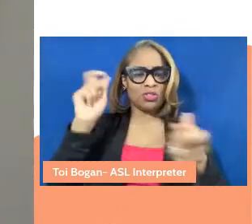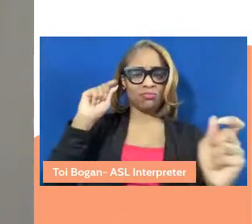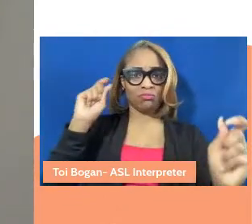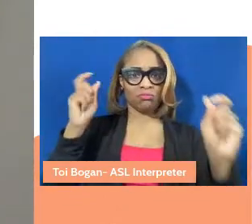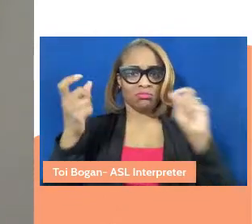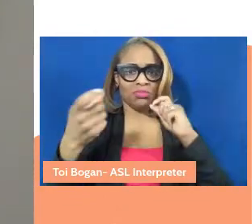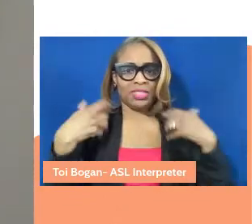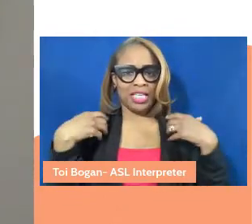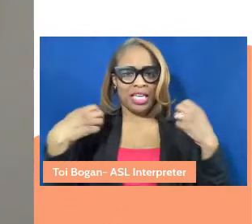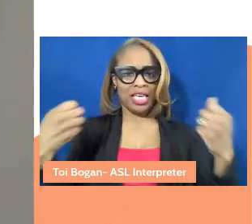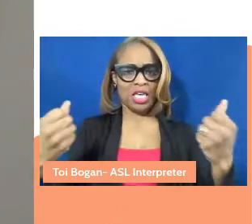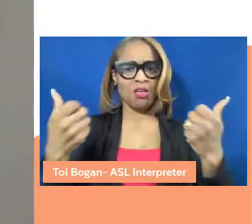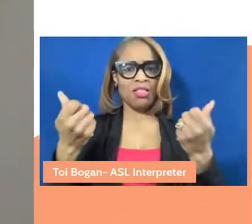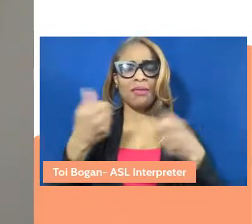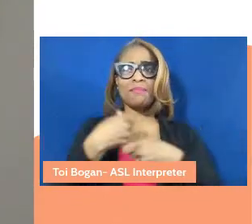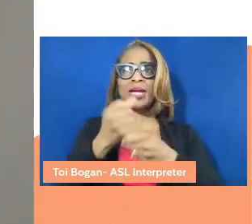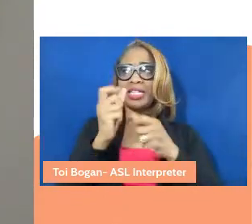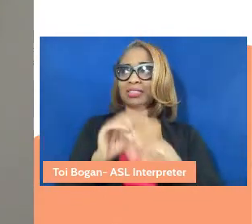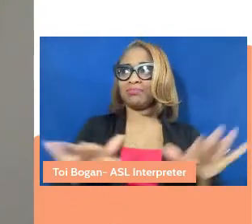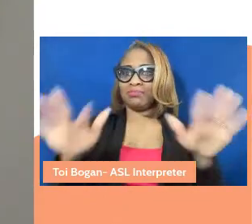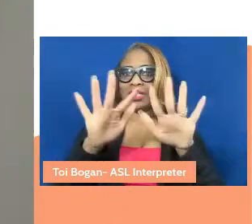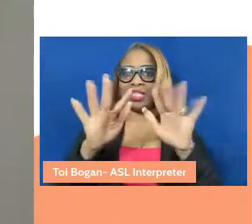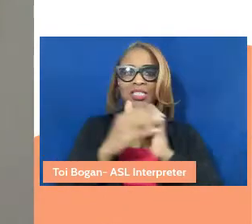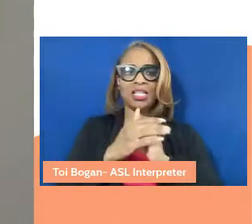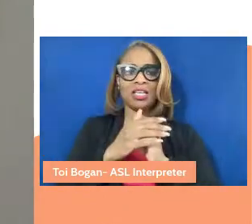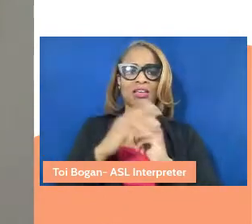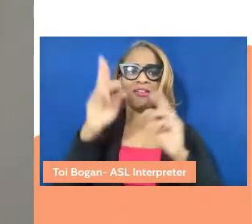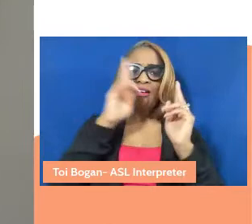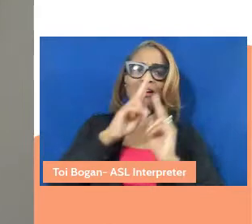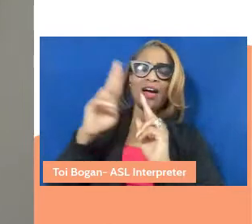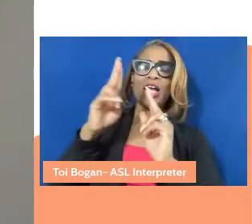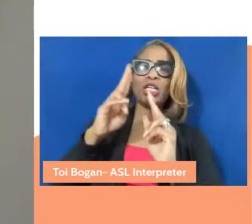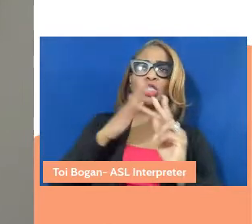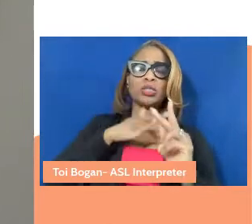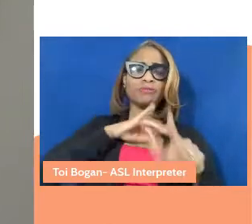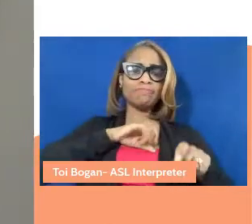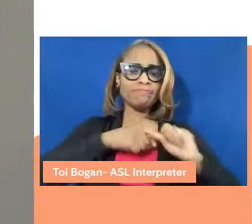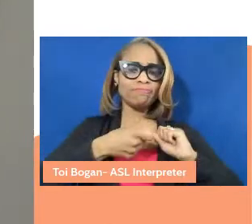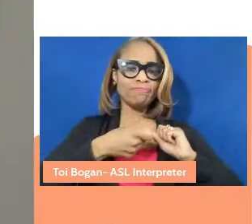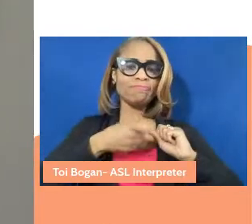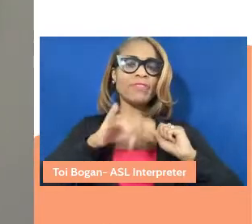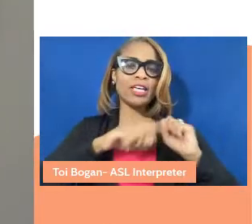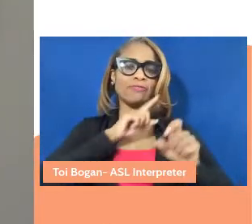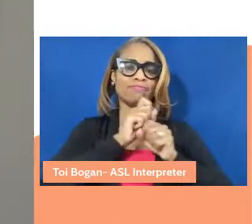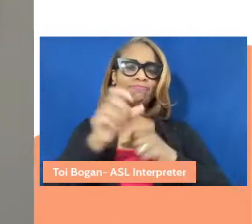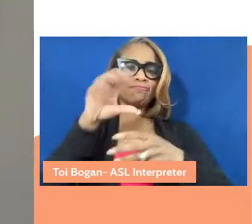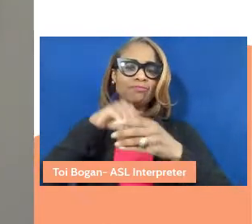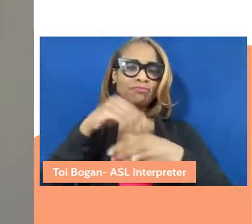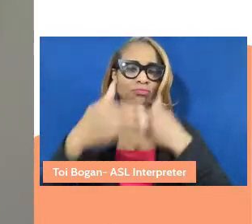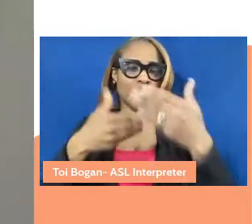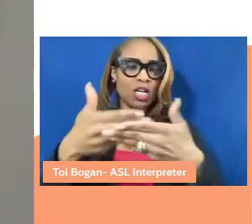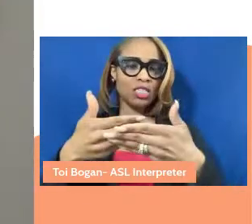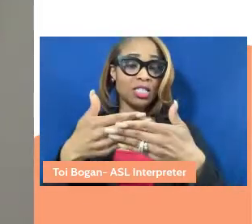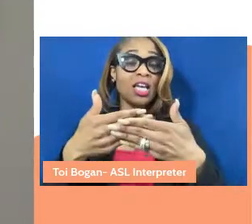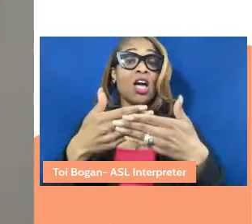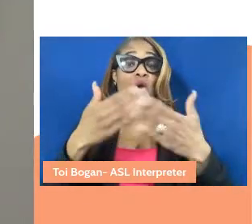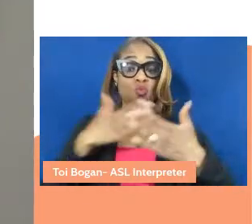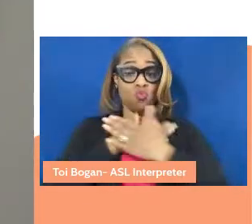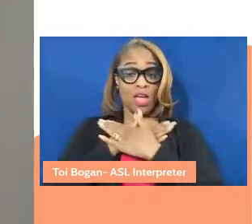and make space. It honors grieving as part of the process, prioritizes rest. Their works demand that